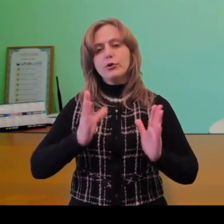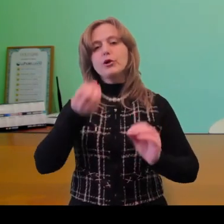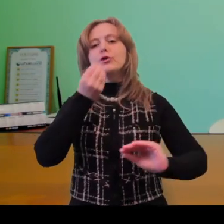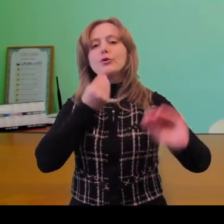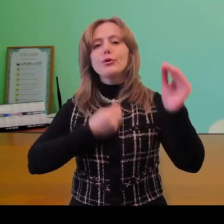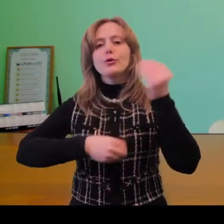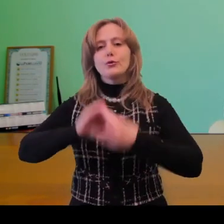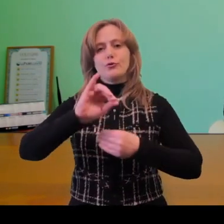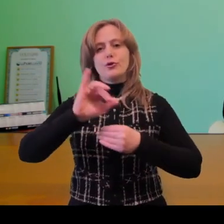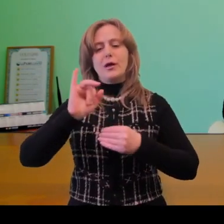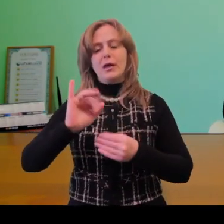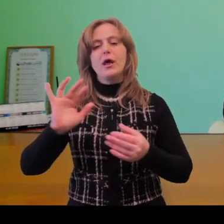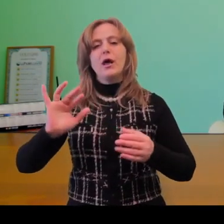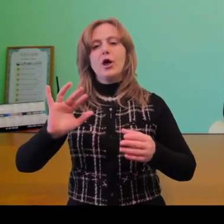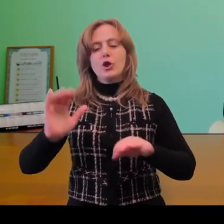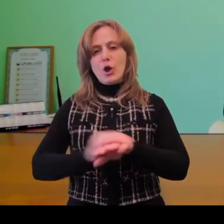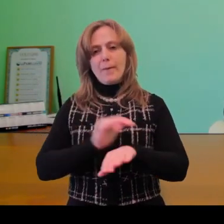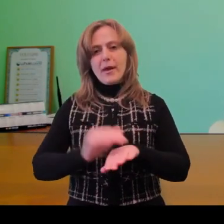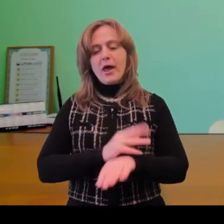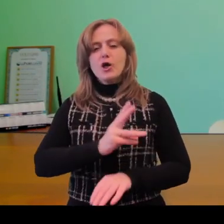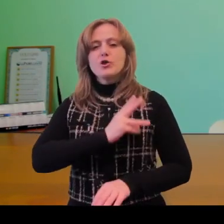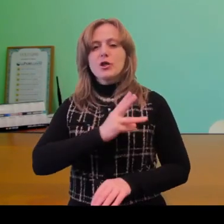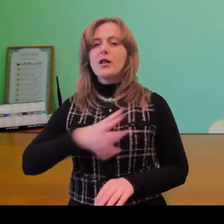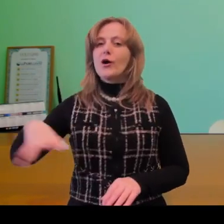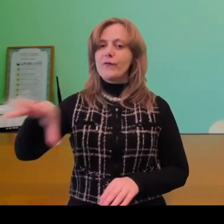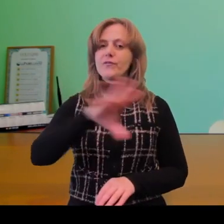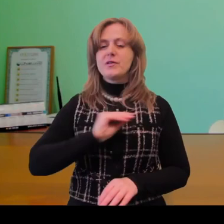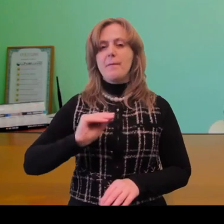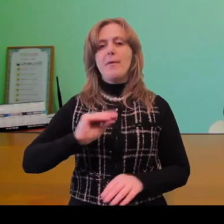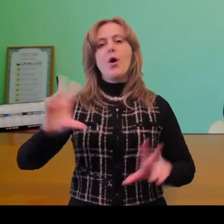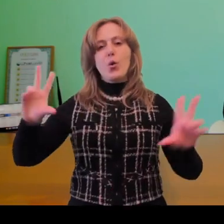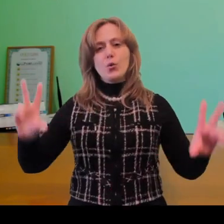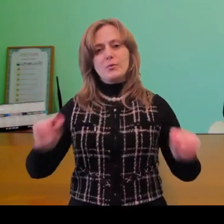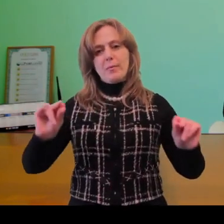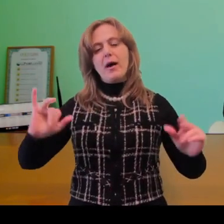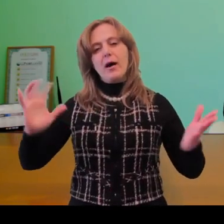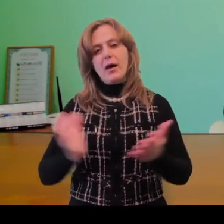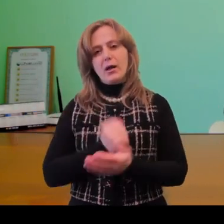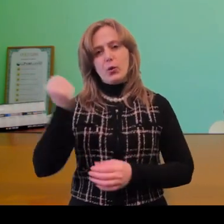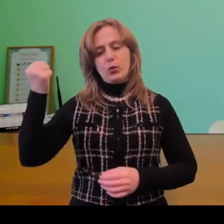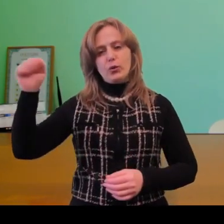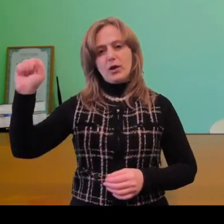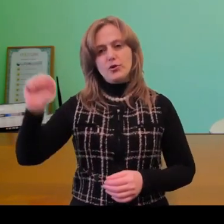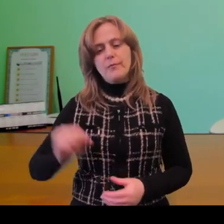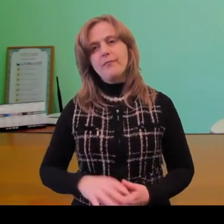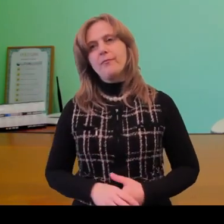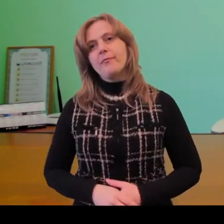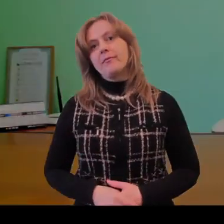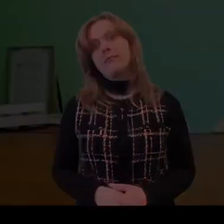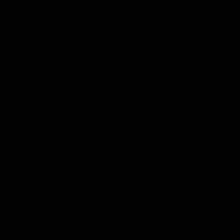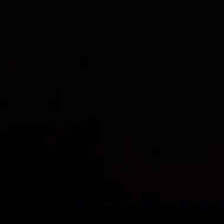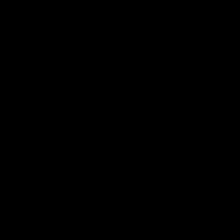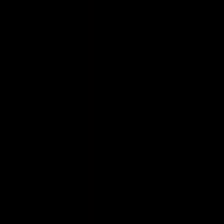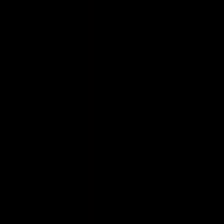And the world will become more humane and kinder. I wish everyone success and good luck.